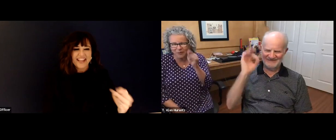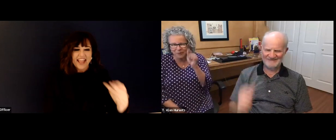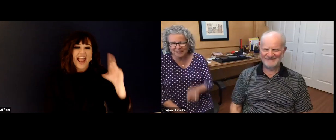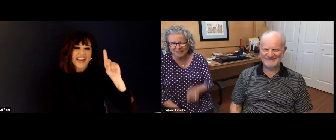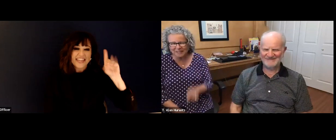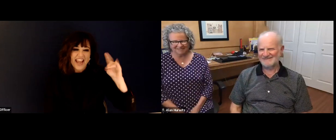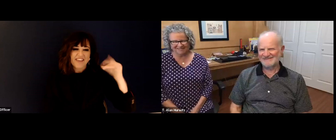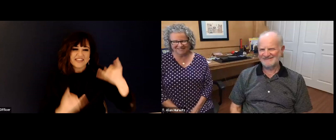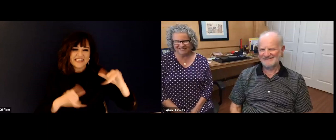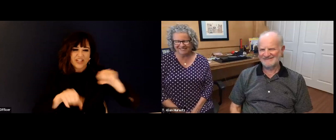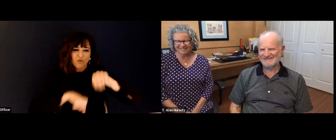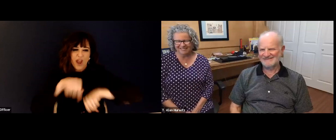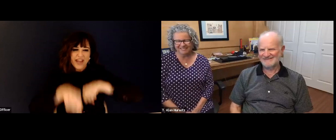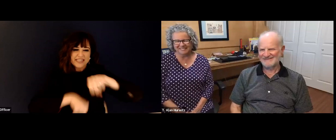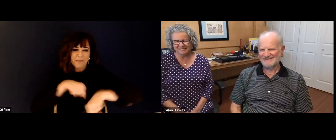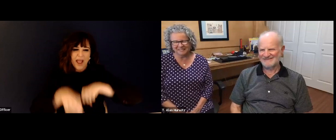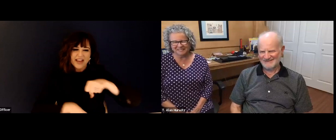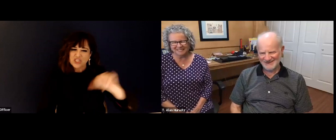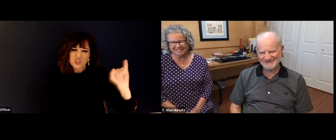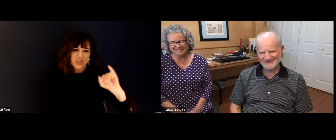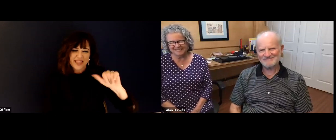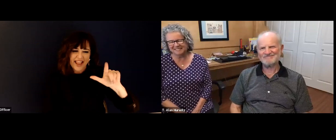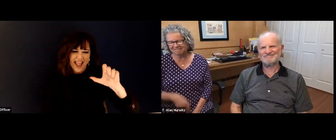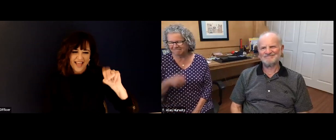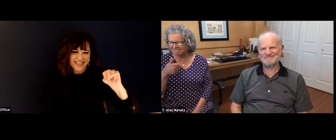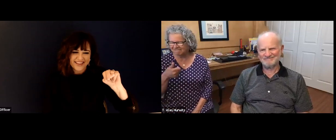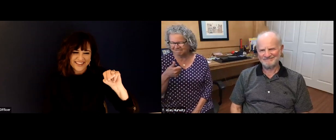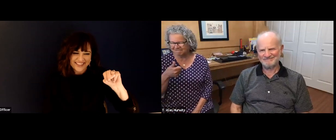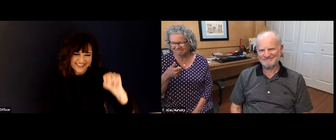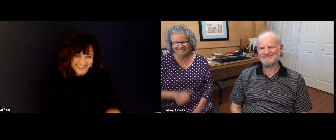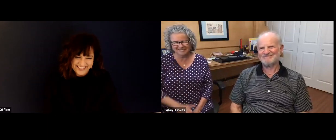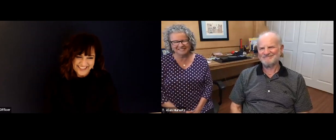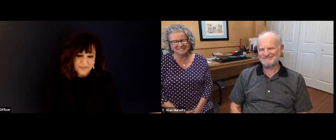important. So and by the way, David says hello to the two of